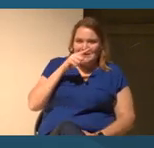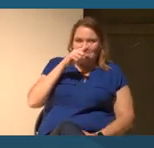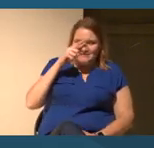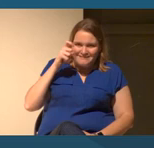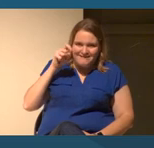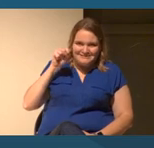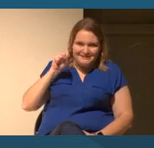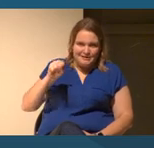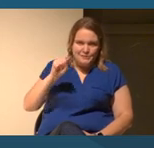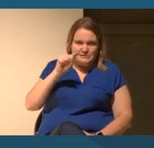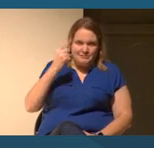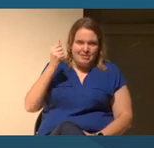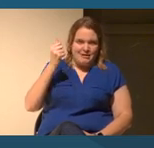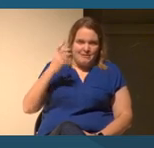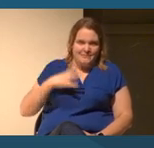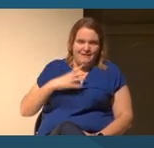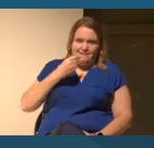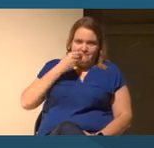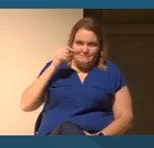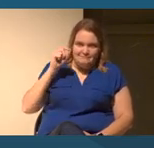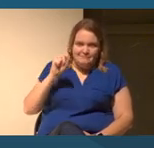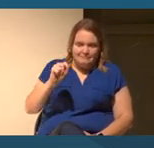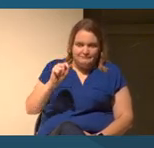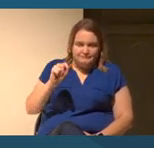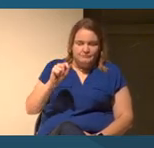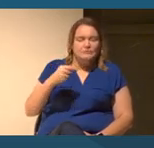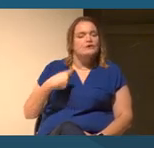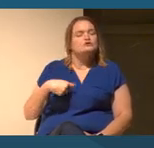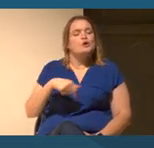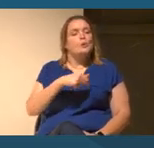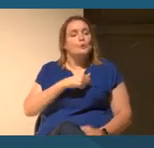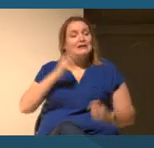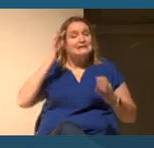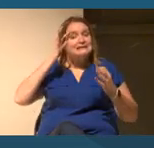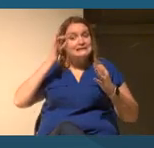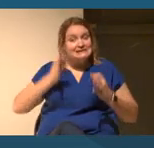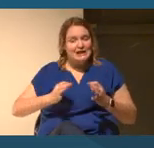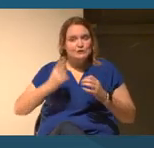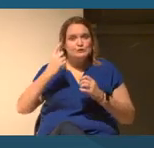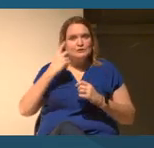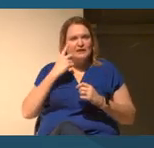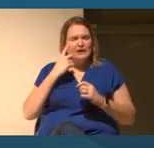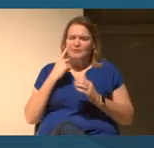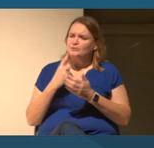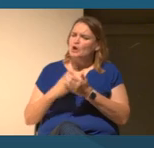What we decided to do was to look at what Smithsonian could be doing.